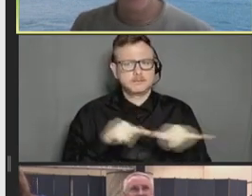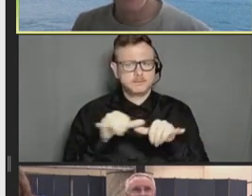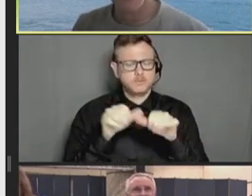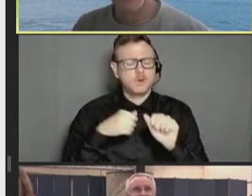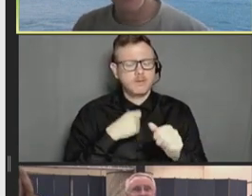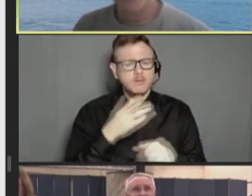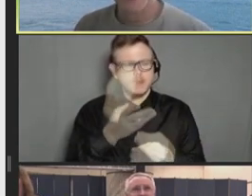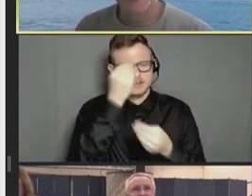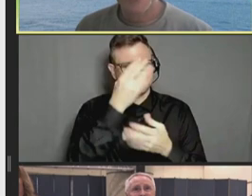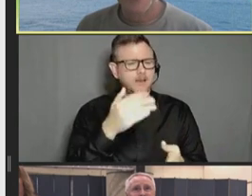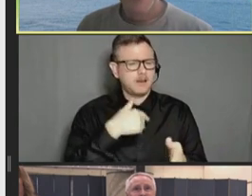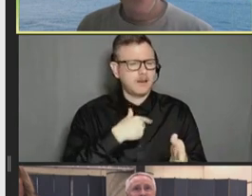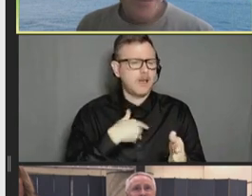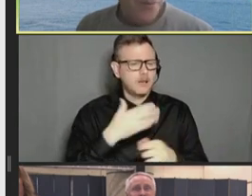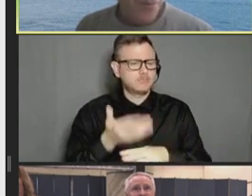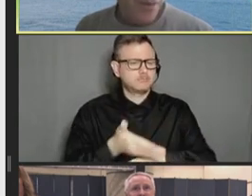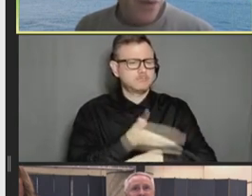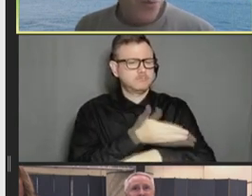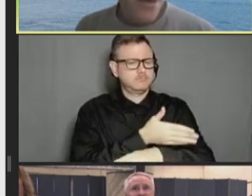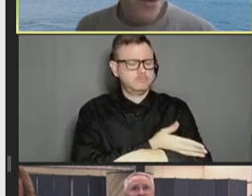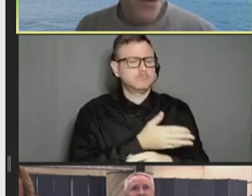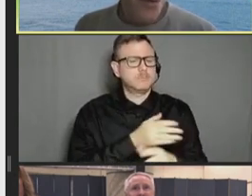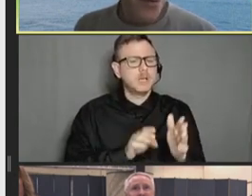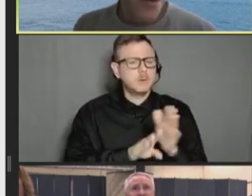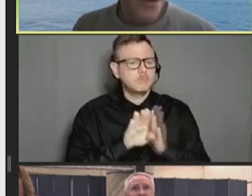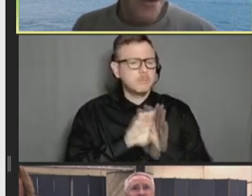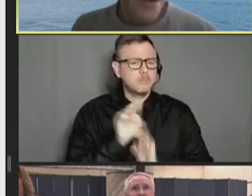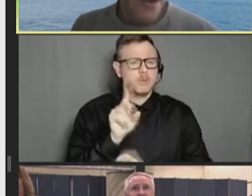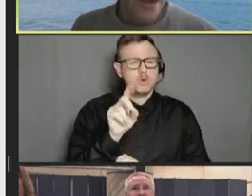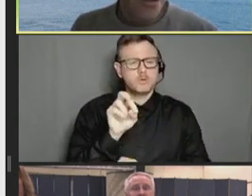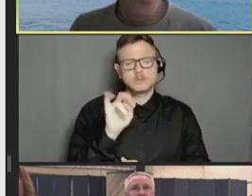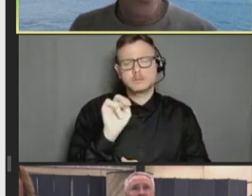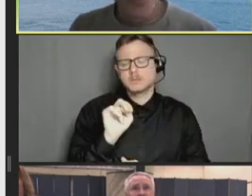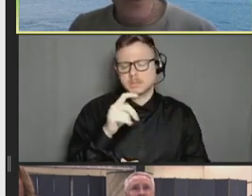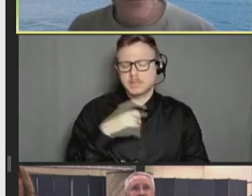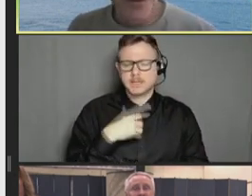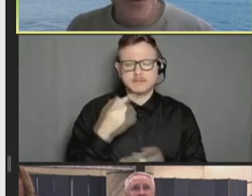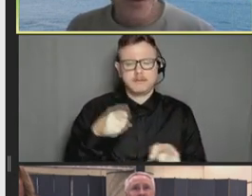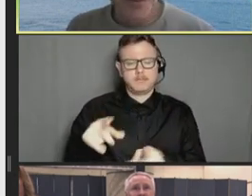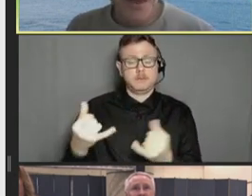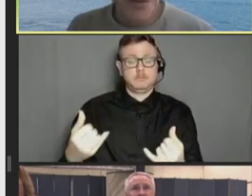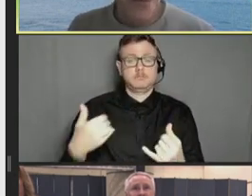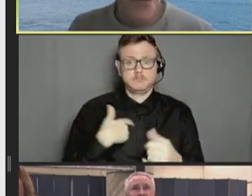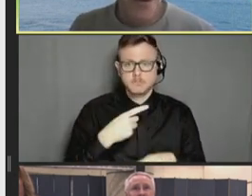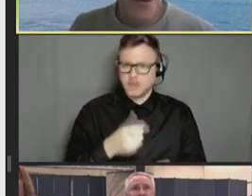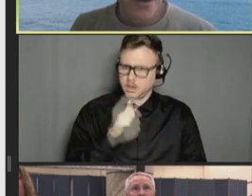that's underway. My question for you is -- and I totally agree with your recommendation for